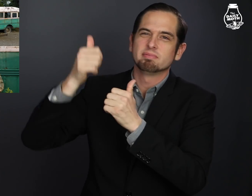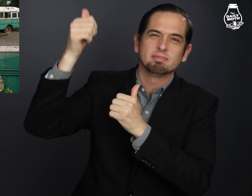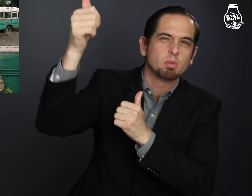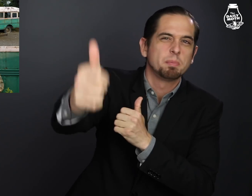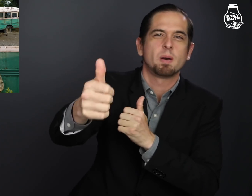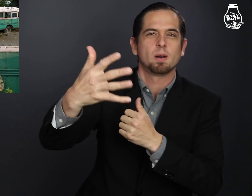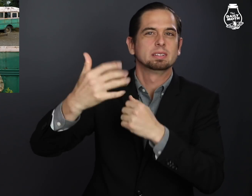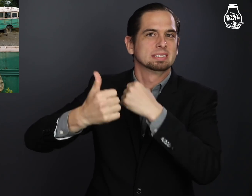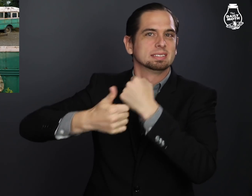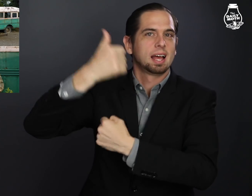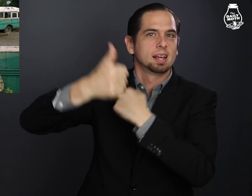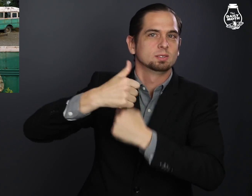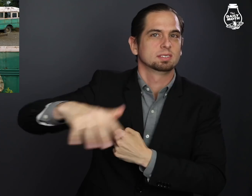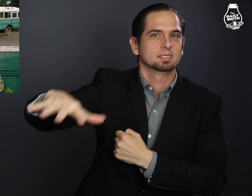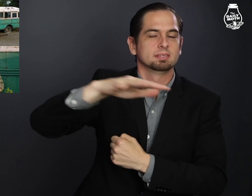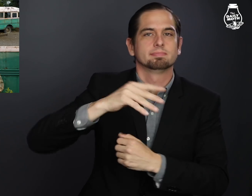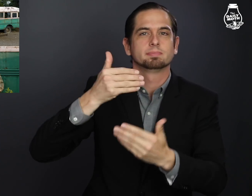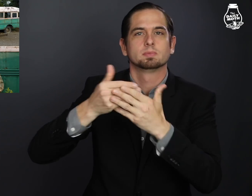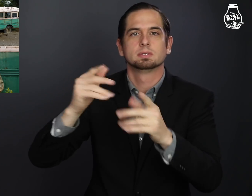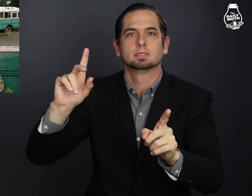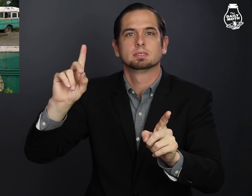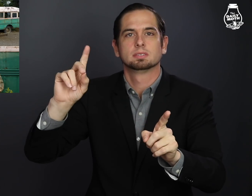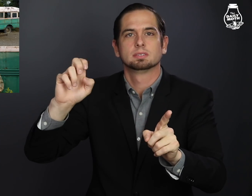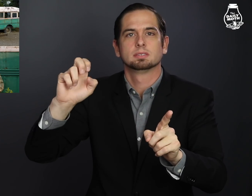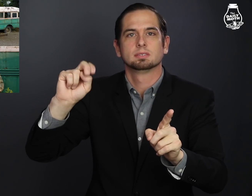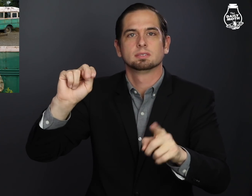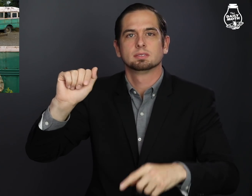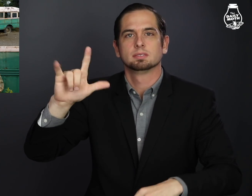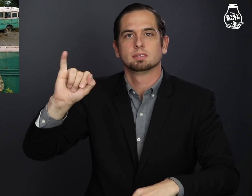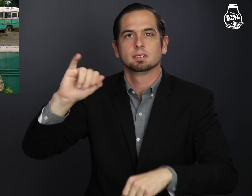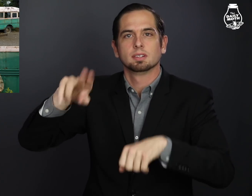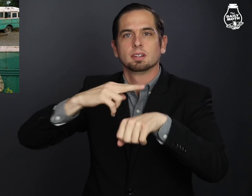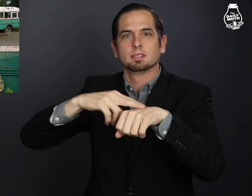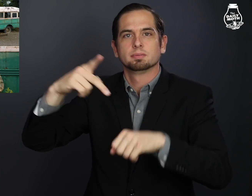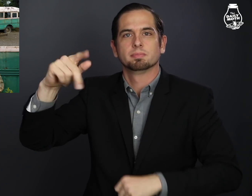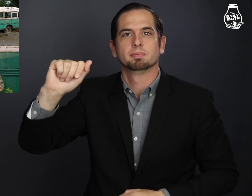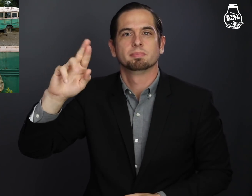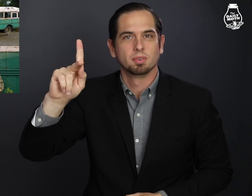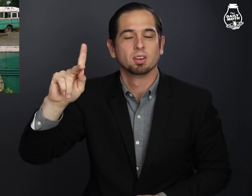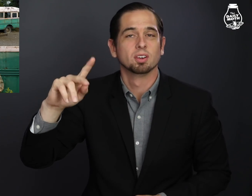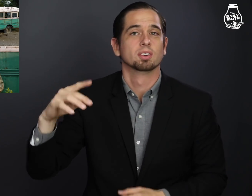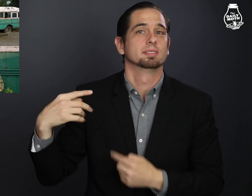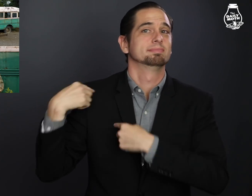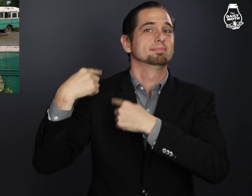the remote and dangerous area near the Denali National Park.